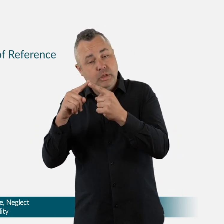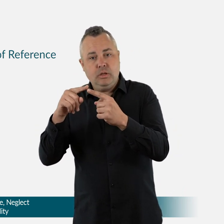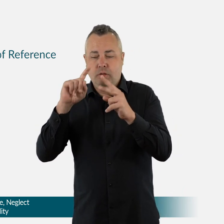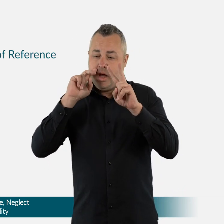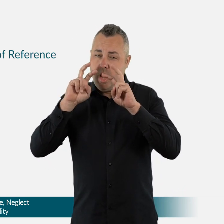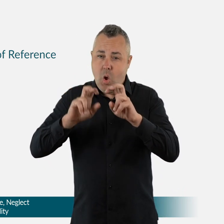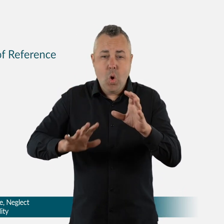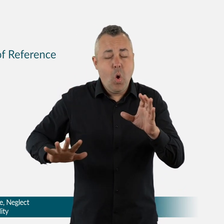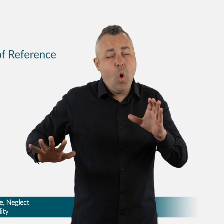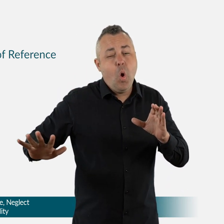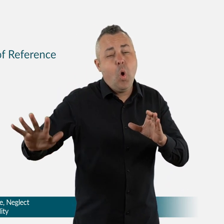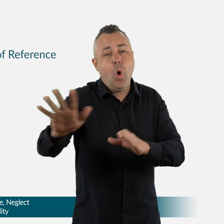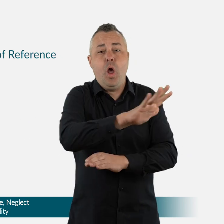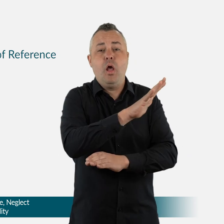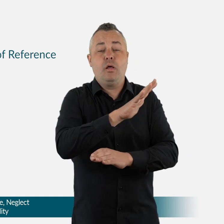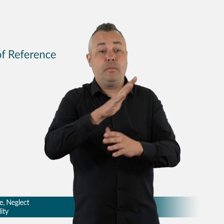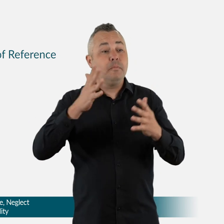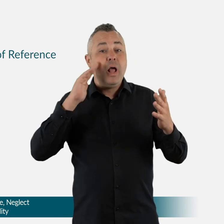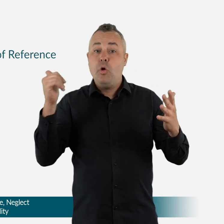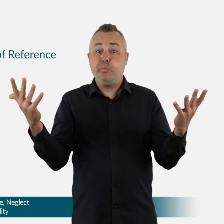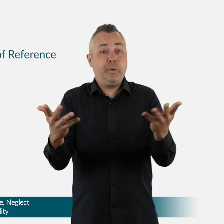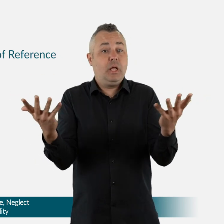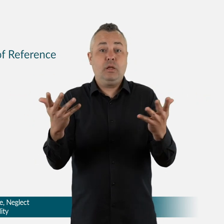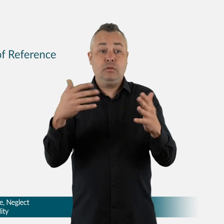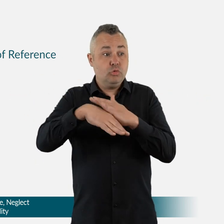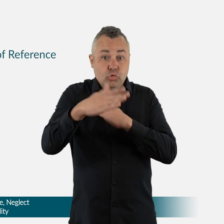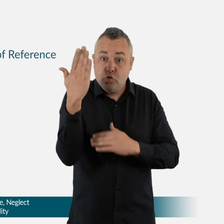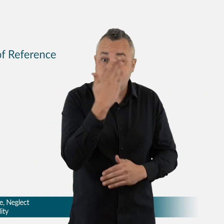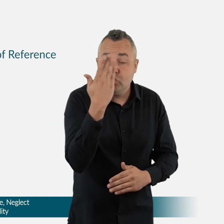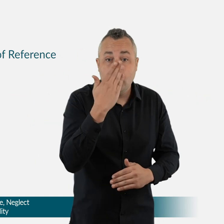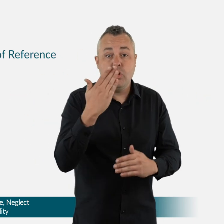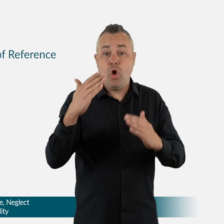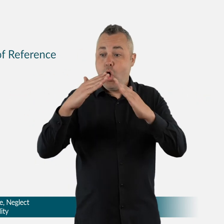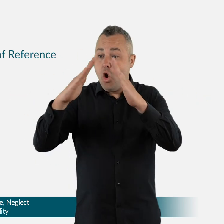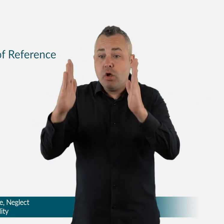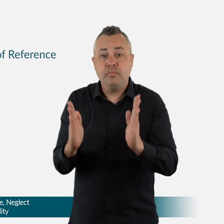should look at all aspects of the quality and